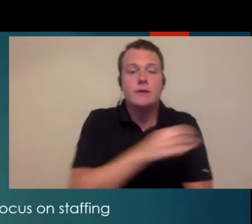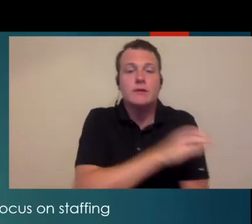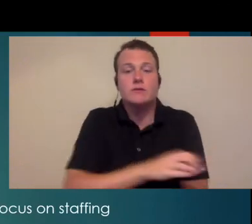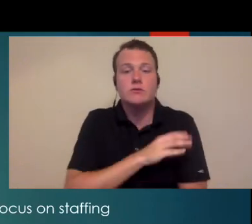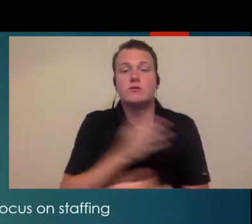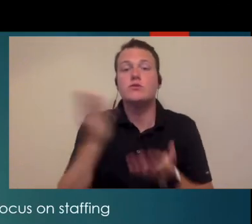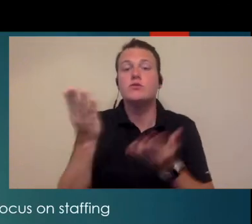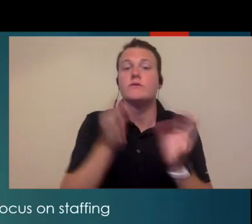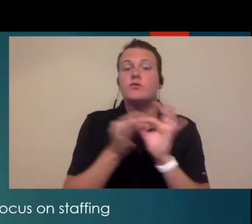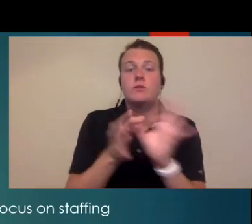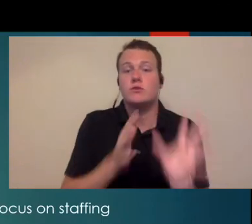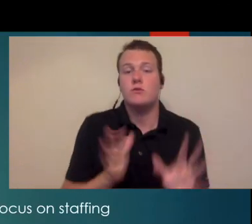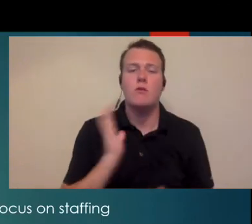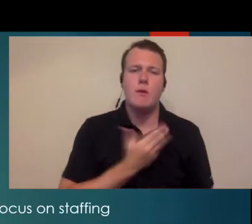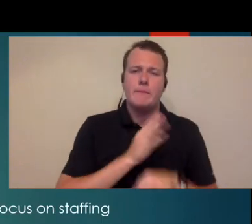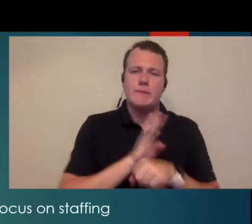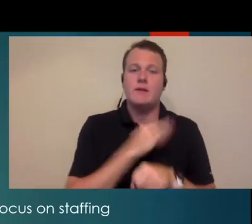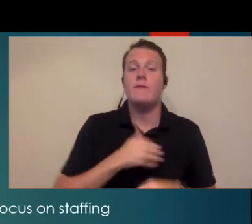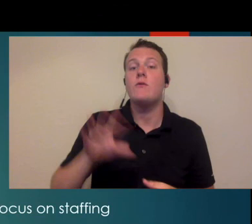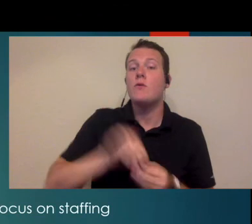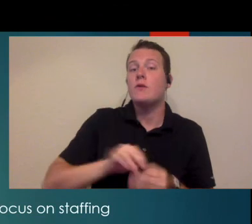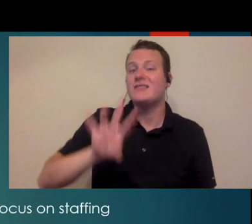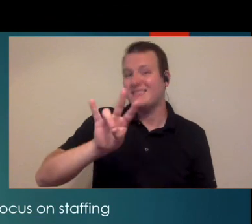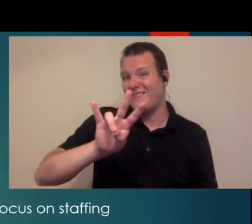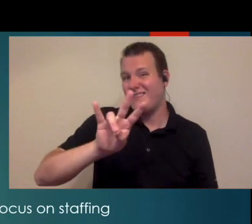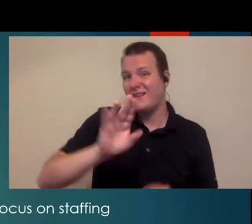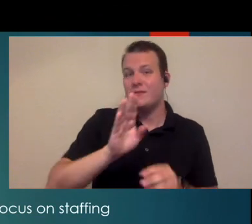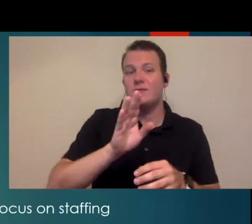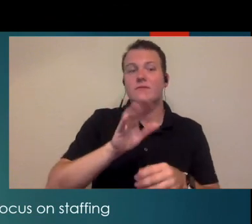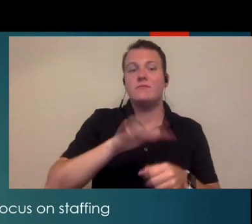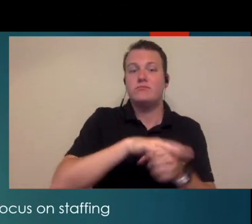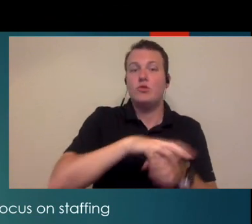clinical service director for our practice and we have seven locations we